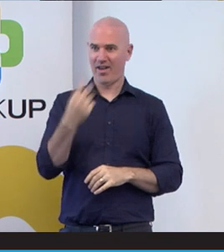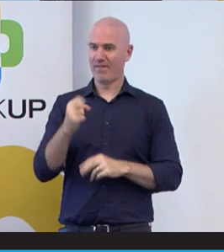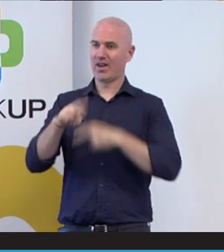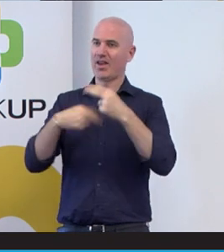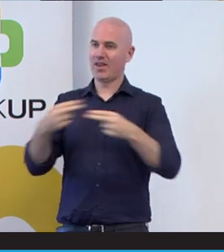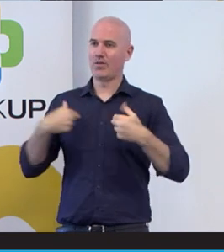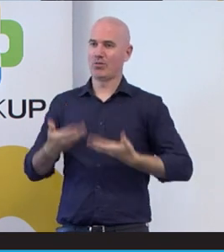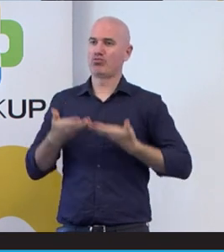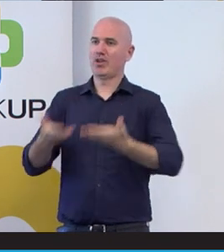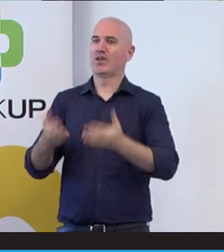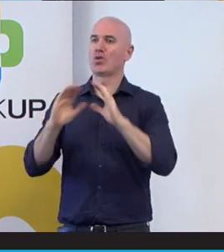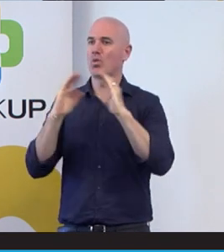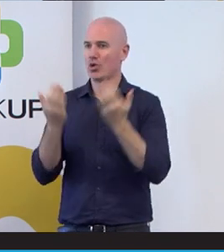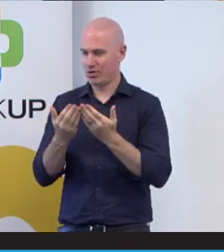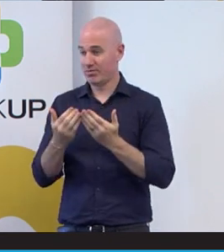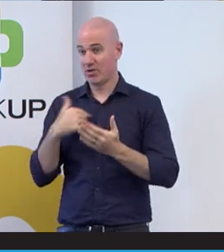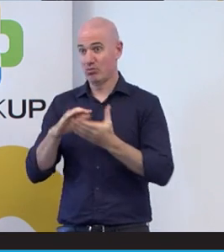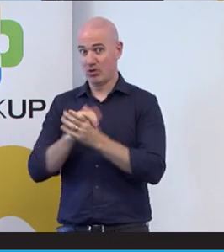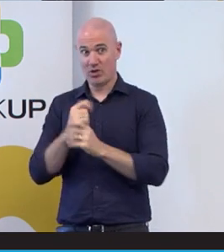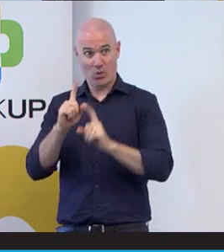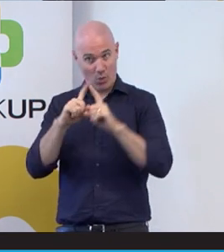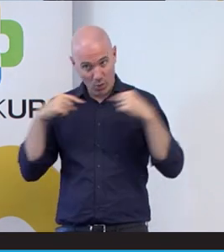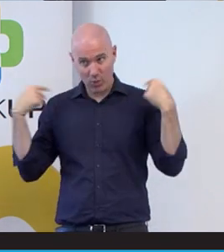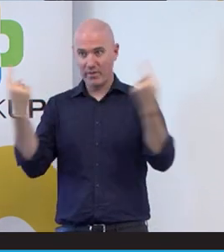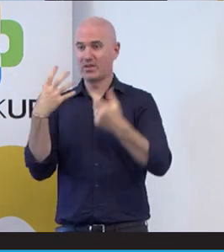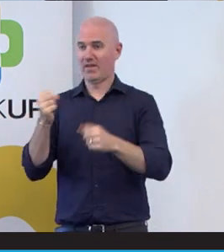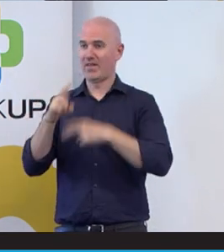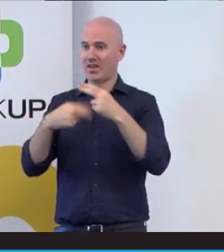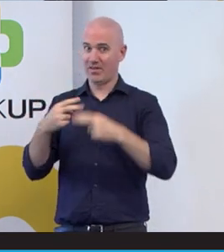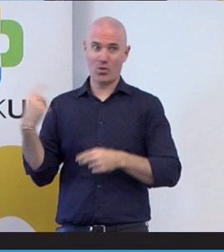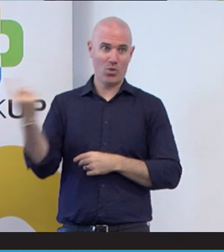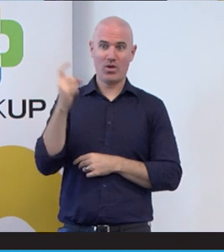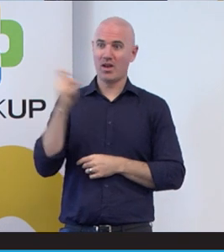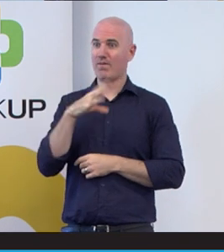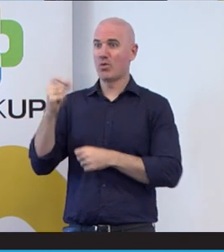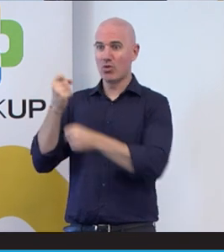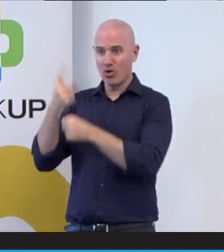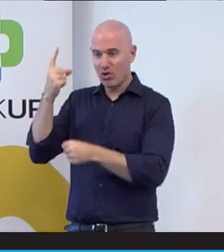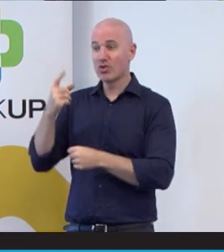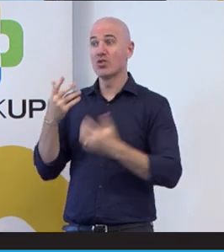So we appreciate that. We all have a gift and we come from God and we appreciate and